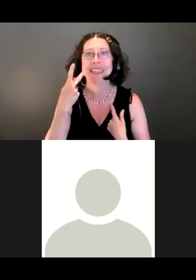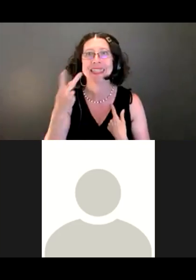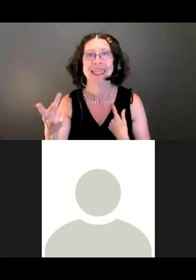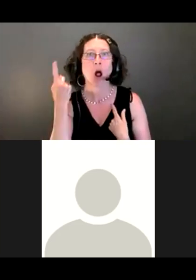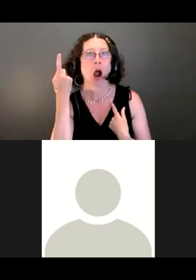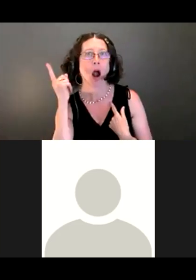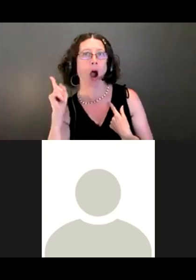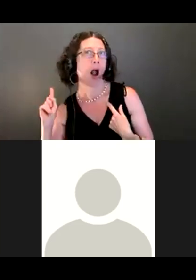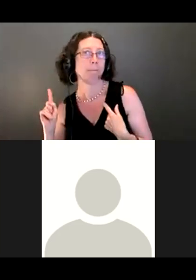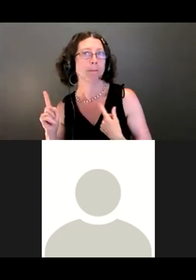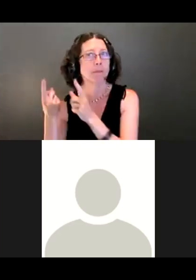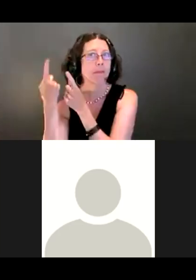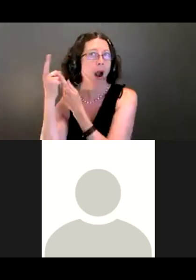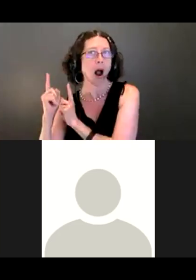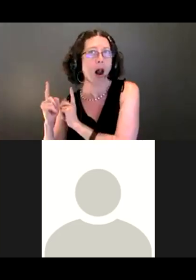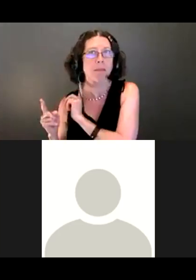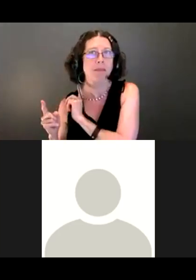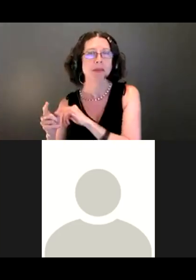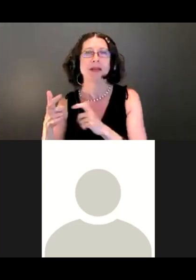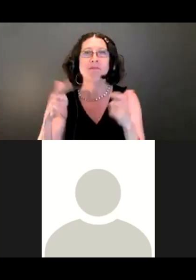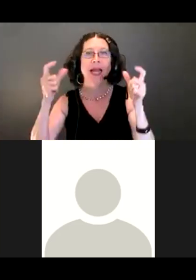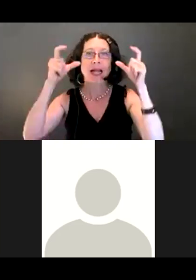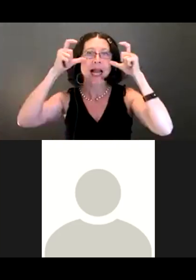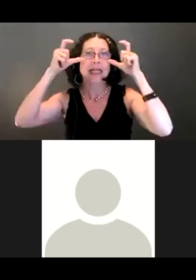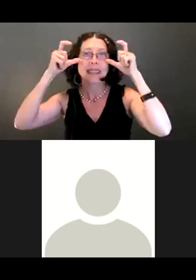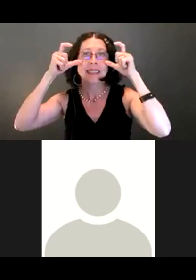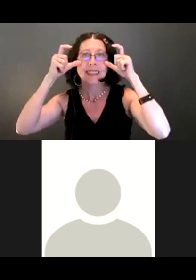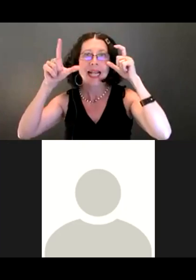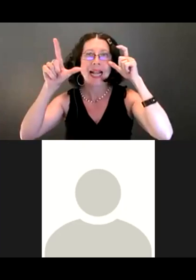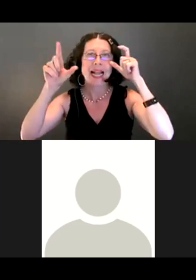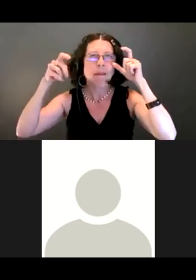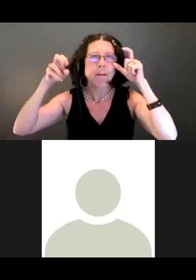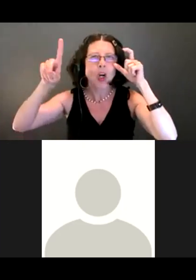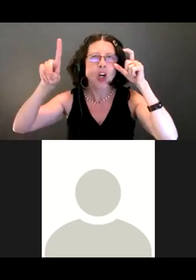I'm wearing big glasses that are kind of a leopard print kind of thing.